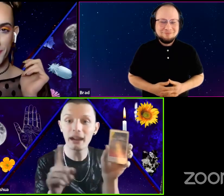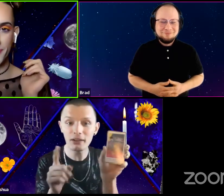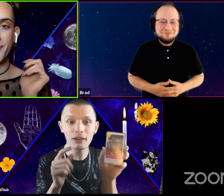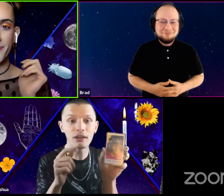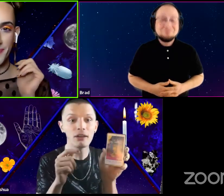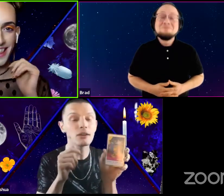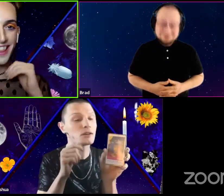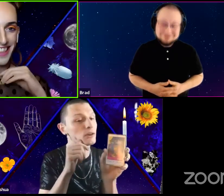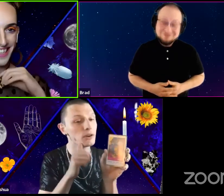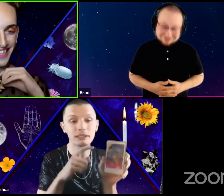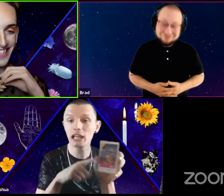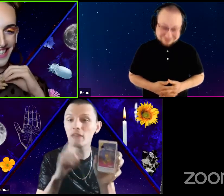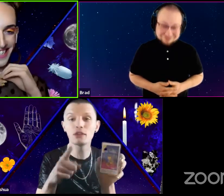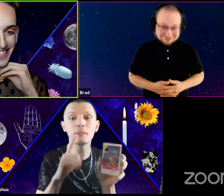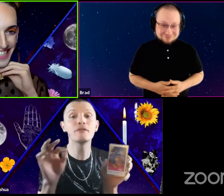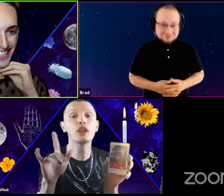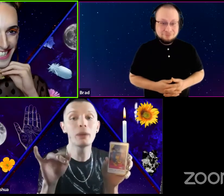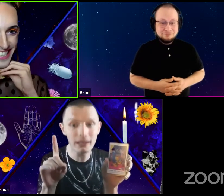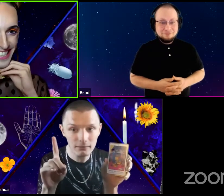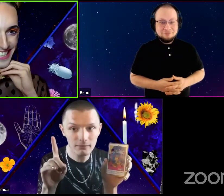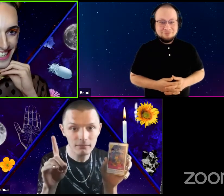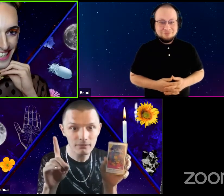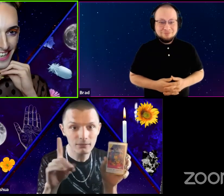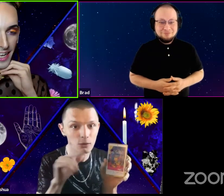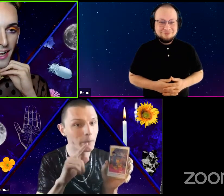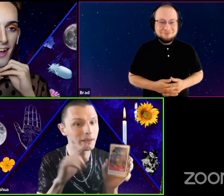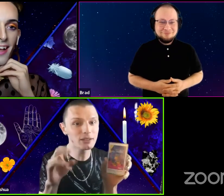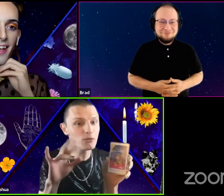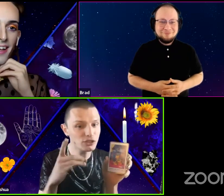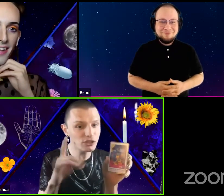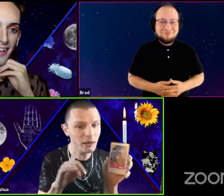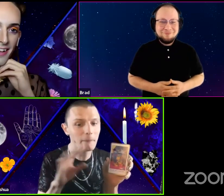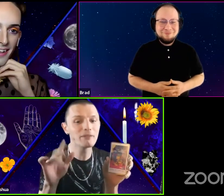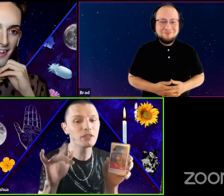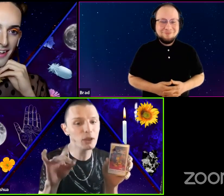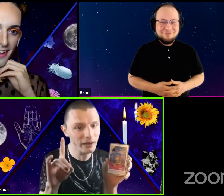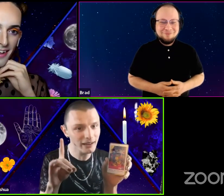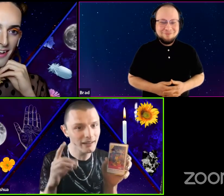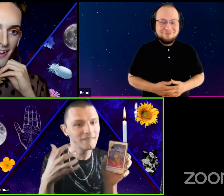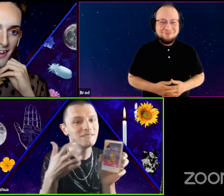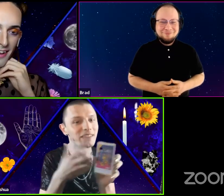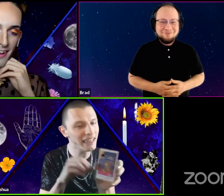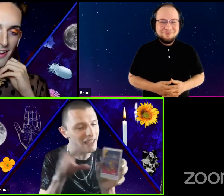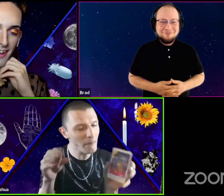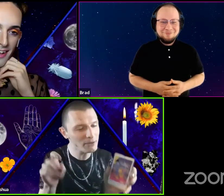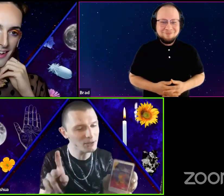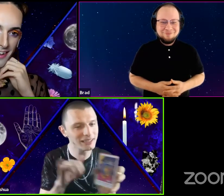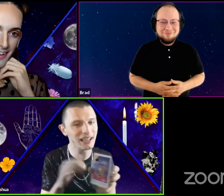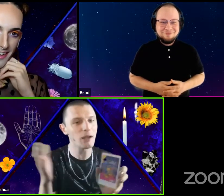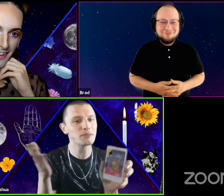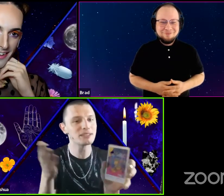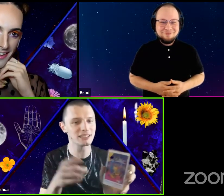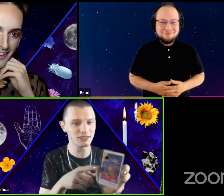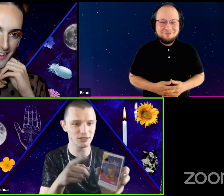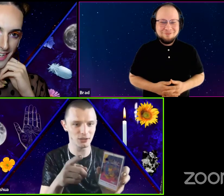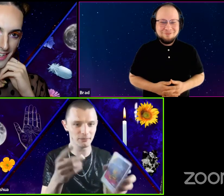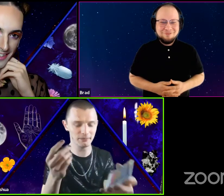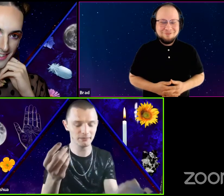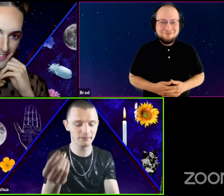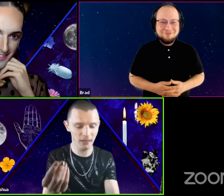Mm Hmm. Girl it's time for you to be fluid. Don't be so rigid, be fluid And the opportunities that are presented to you.